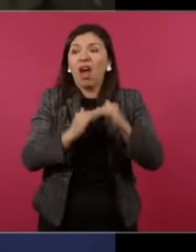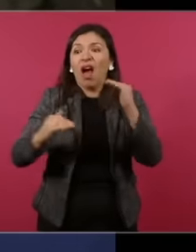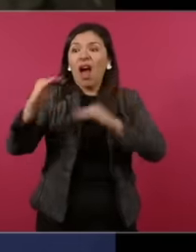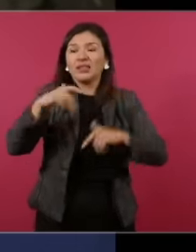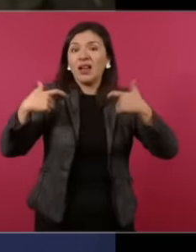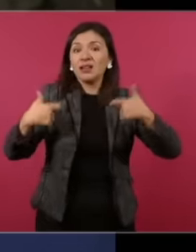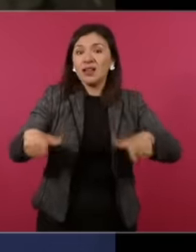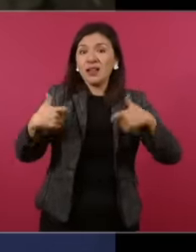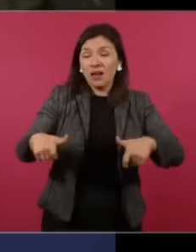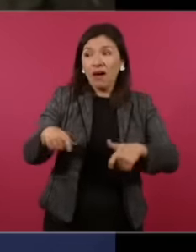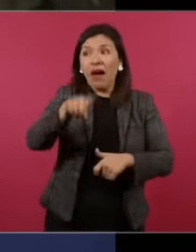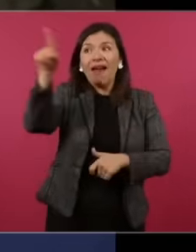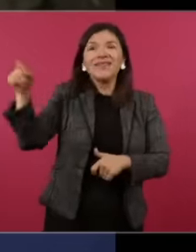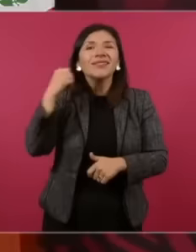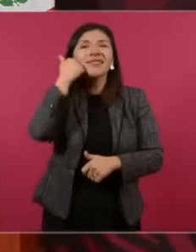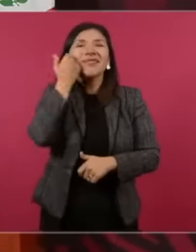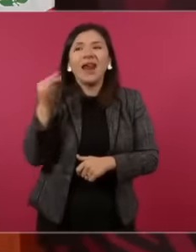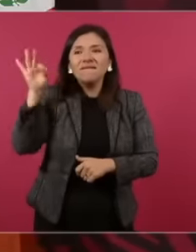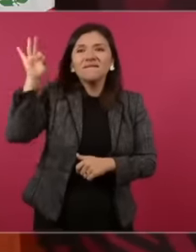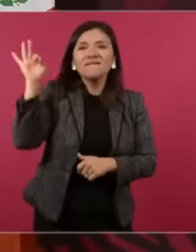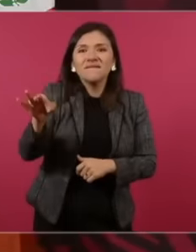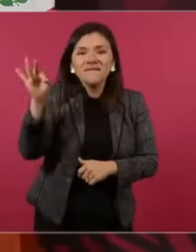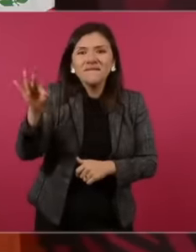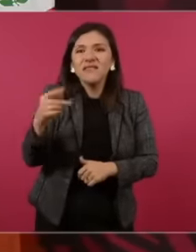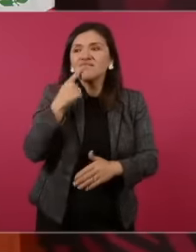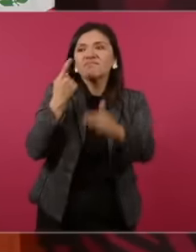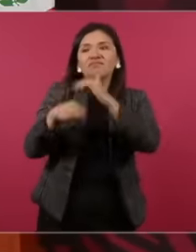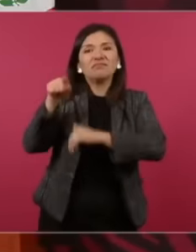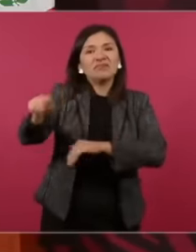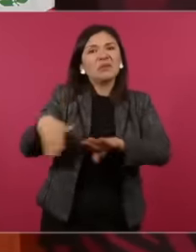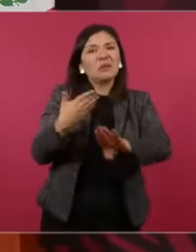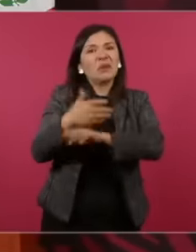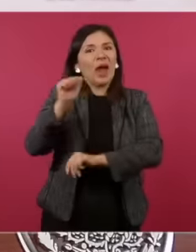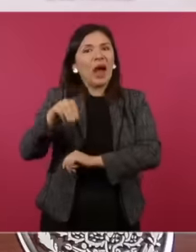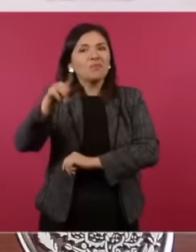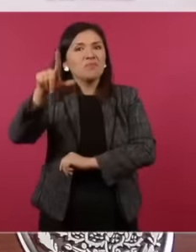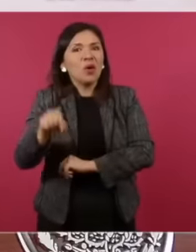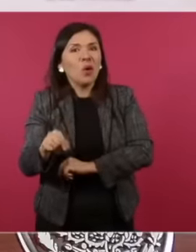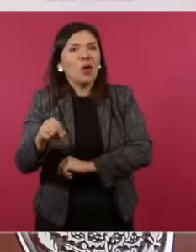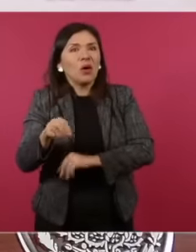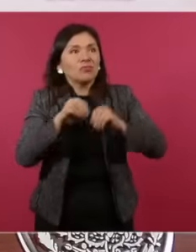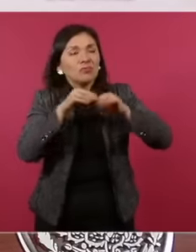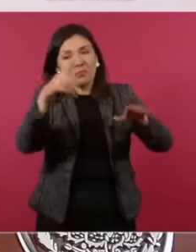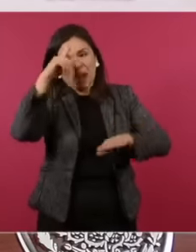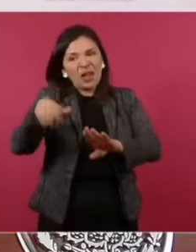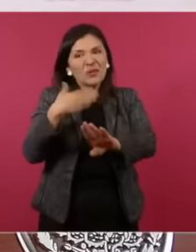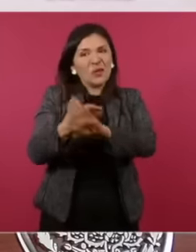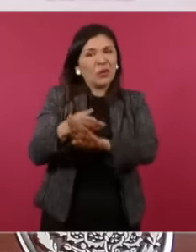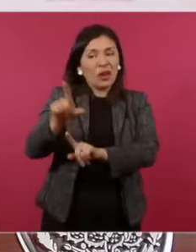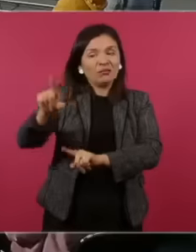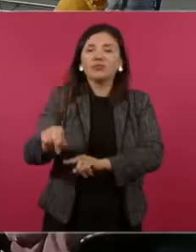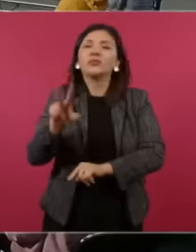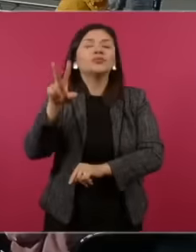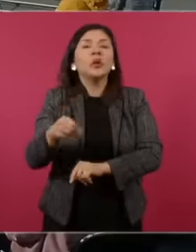that was wanted. to accuse how to generate a rumor to discredit, I have not found that on